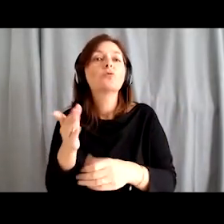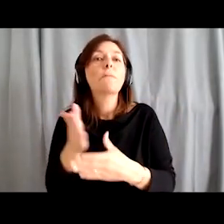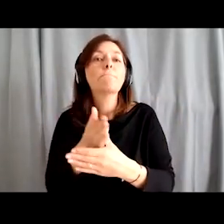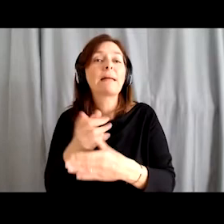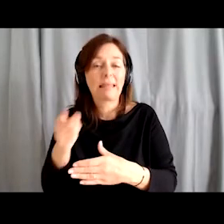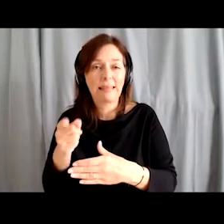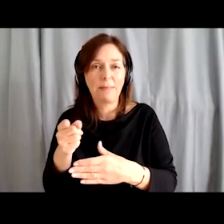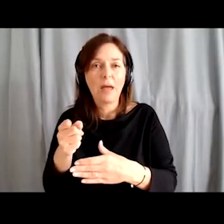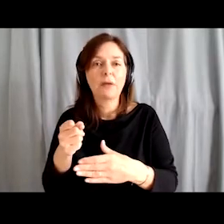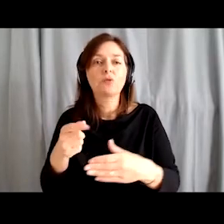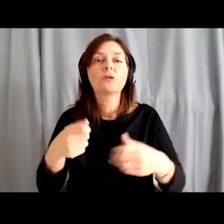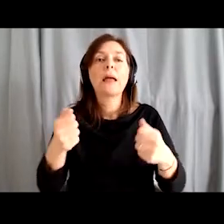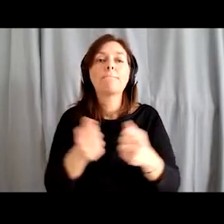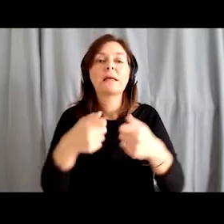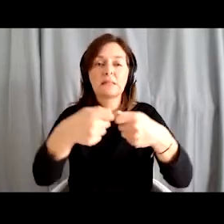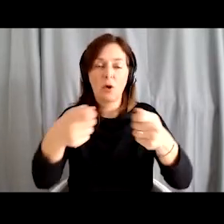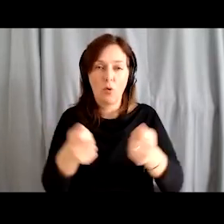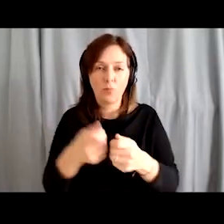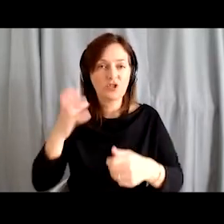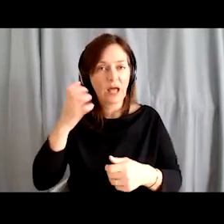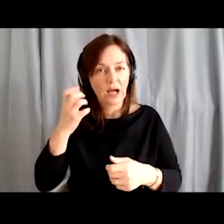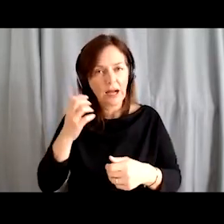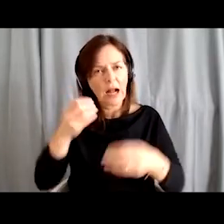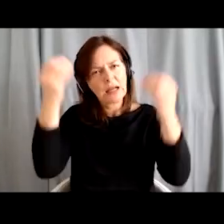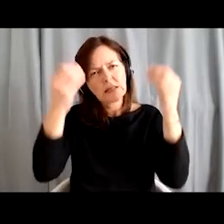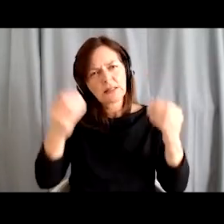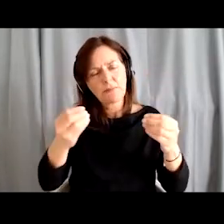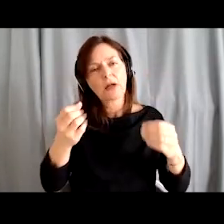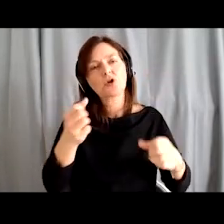to systematically support and develop the volunteering field.